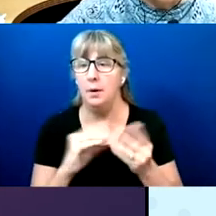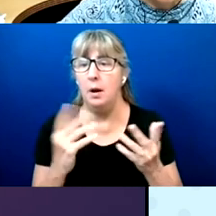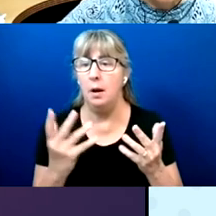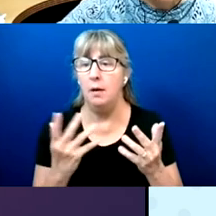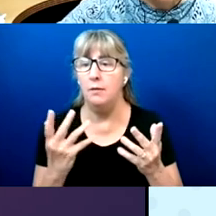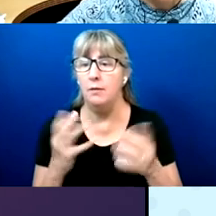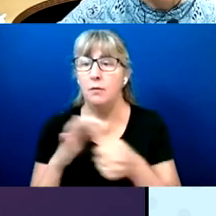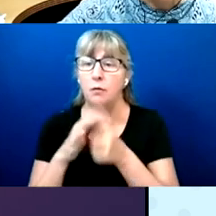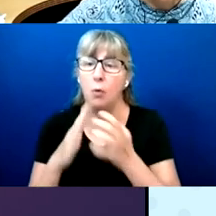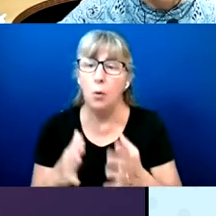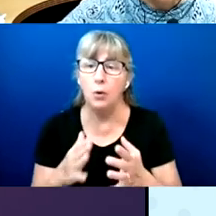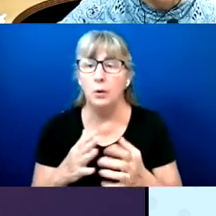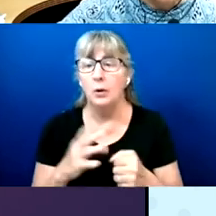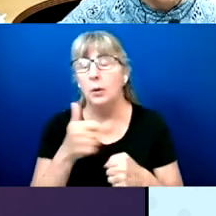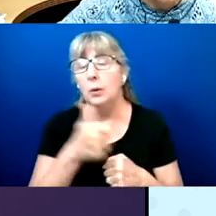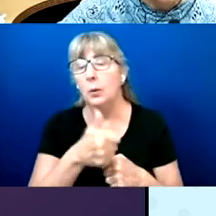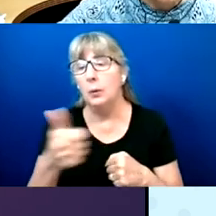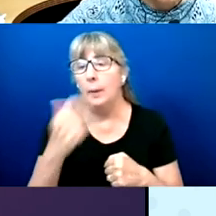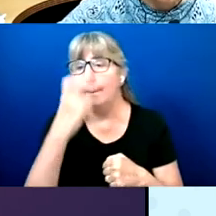blind voters who were voting with assistance.